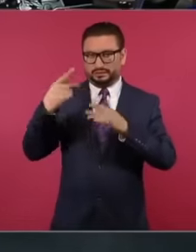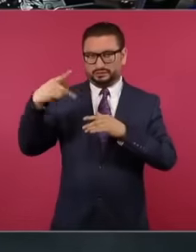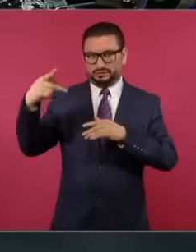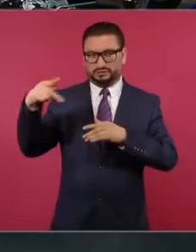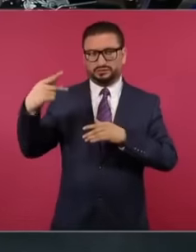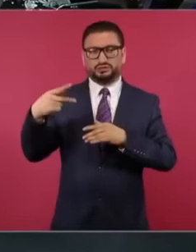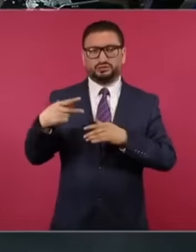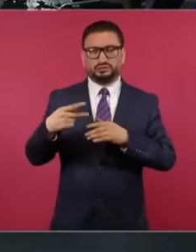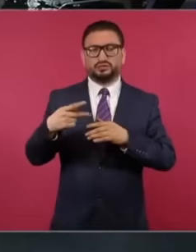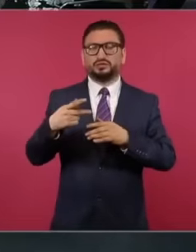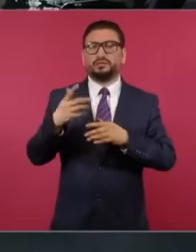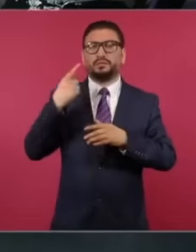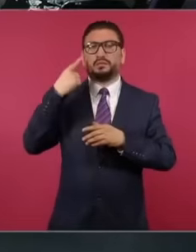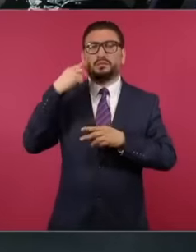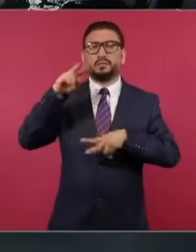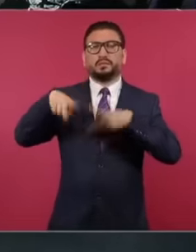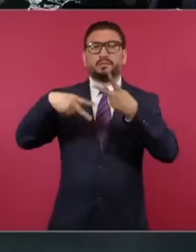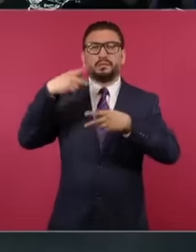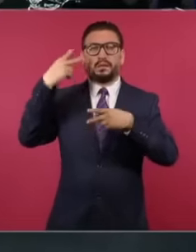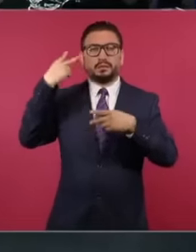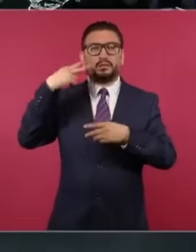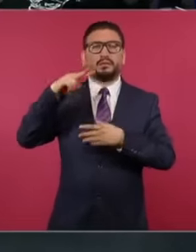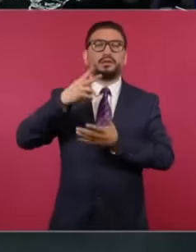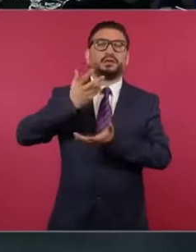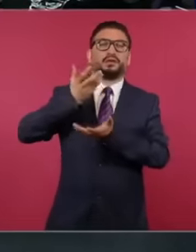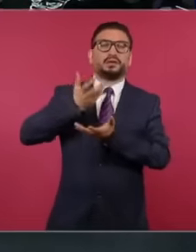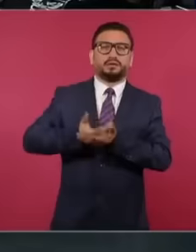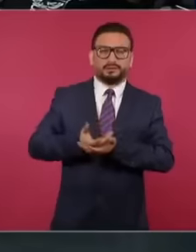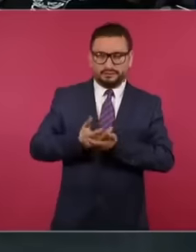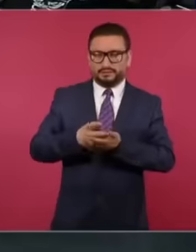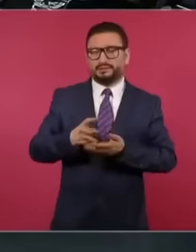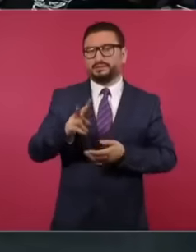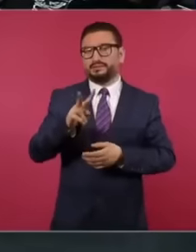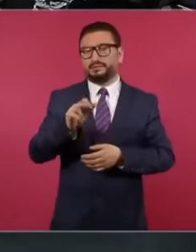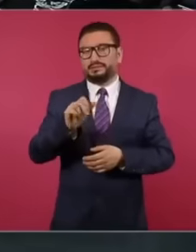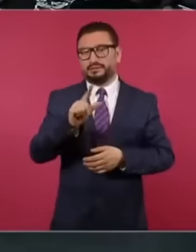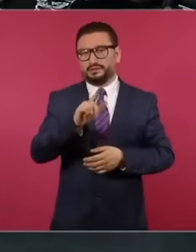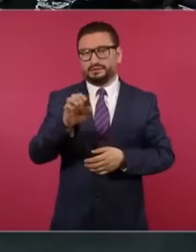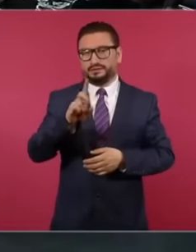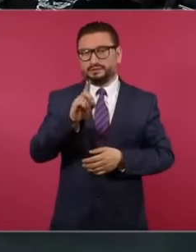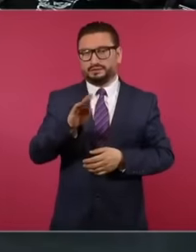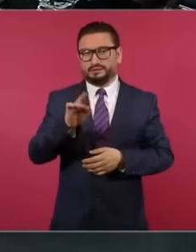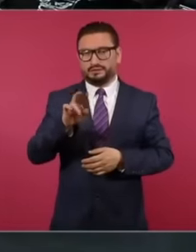rest house in Valle de Bravo that